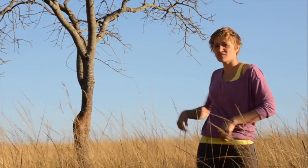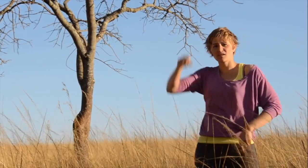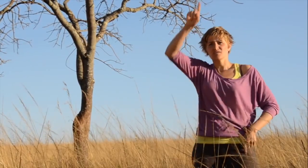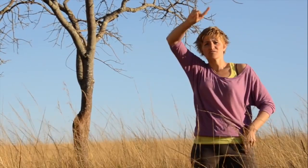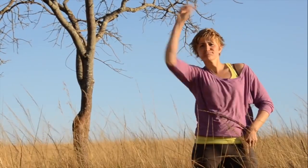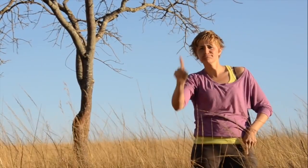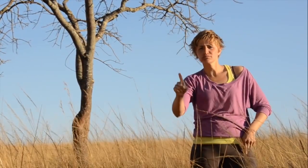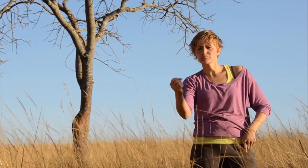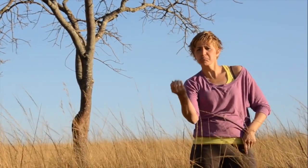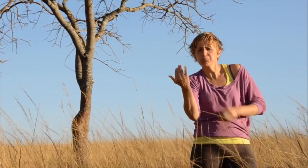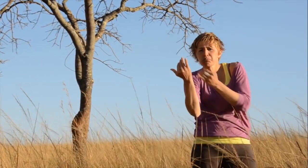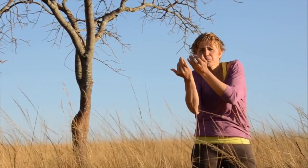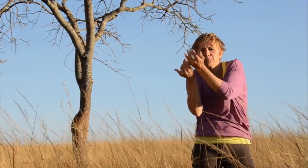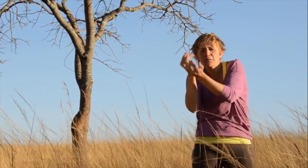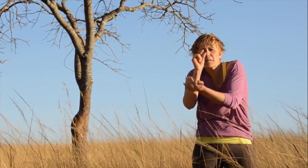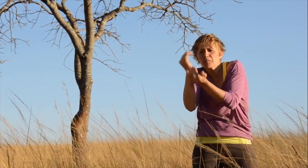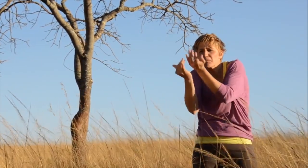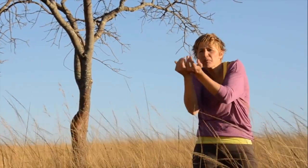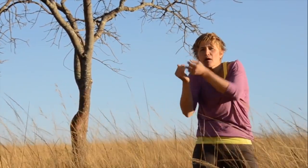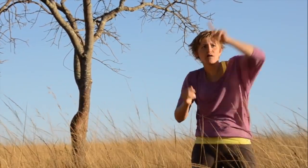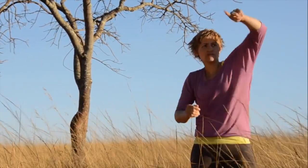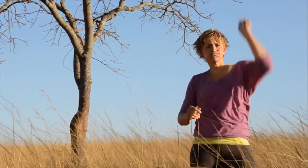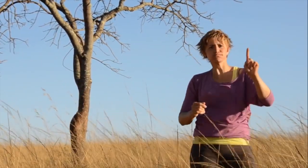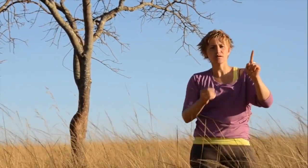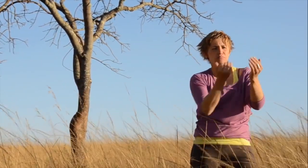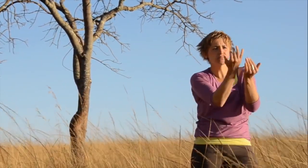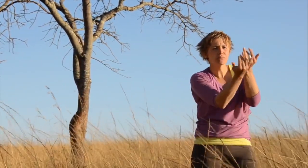starting little fires hence the name Mlilwane.